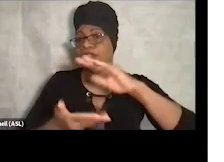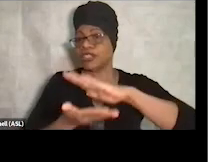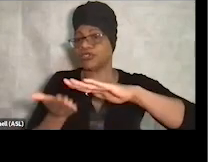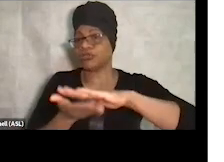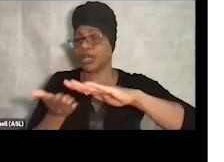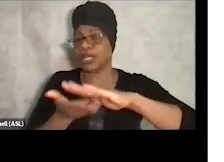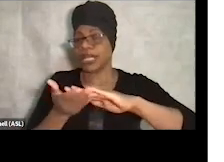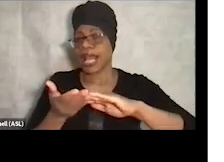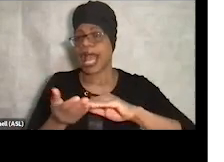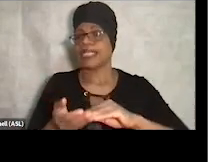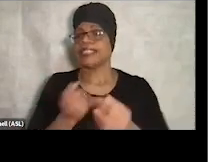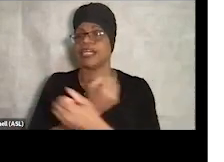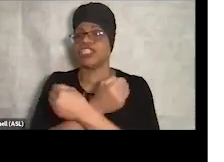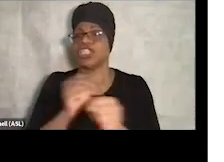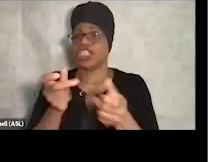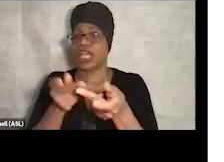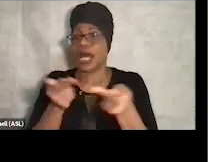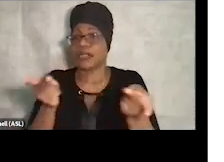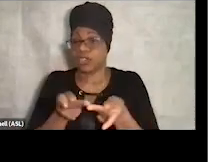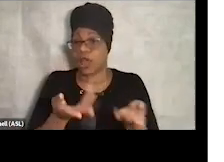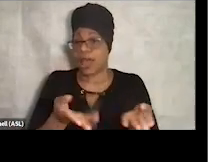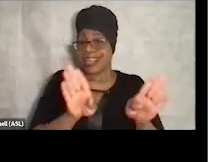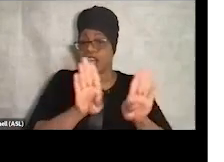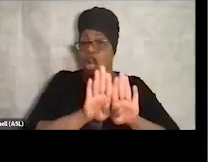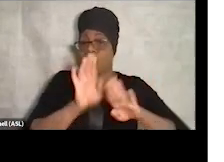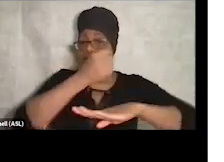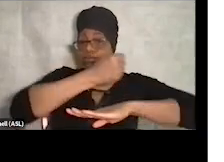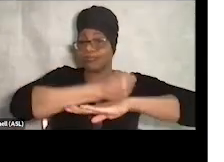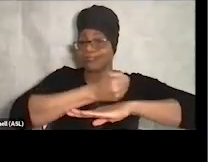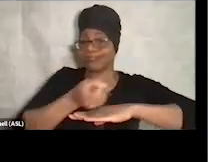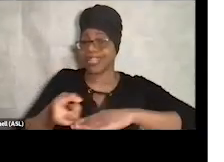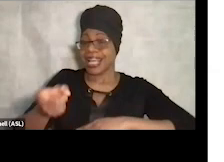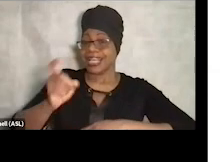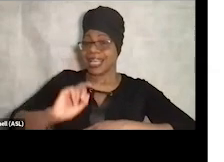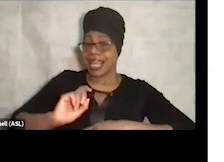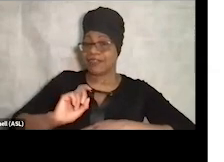And so they gave me access to that building for free, and that's how we were able to start.